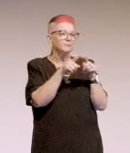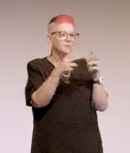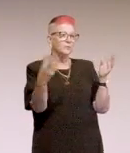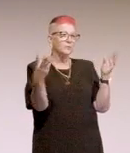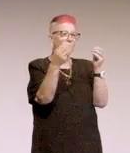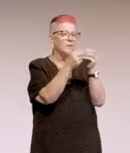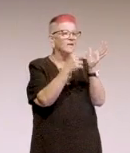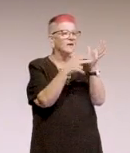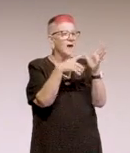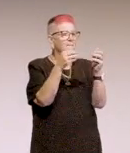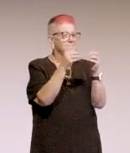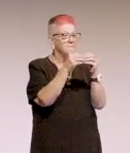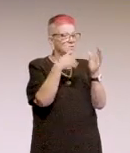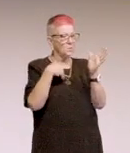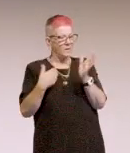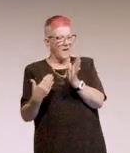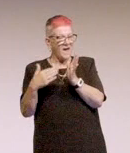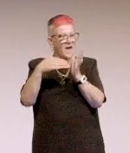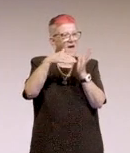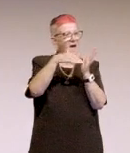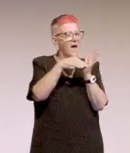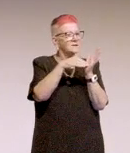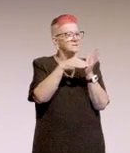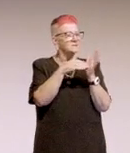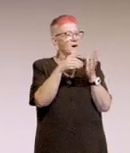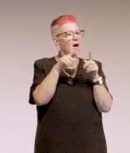to the beginning of A11y, so that we can ask, where's Wally?